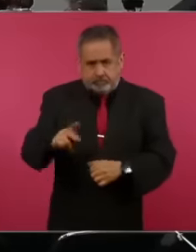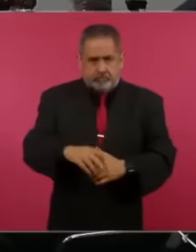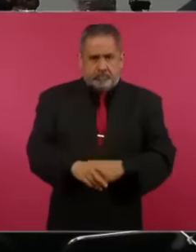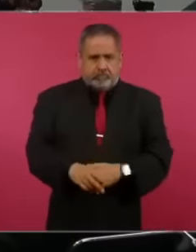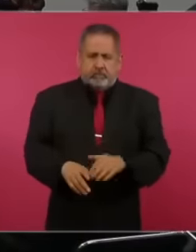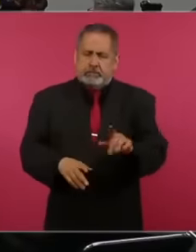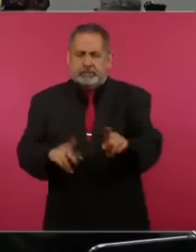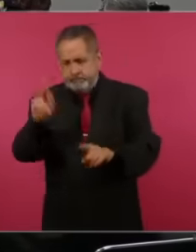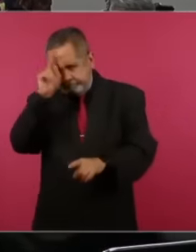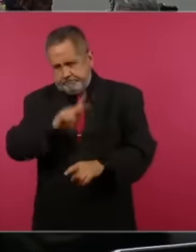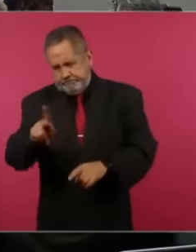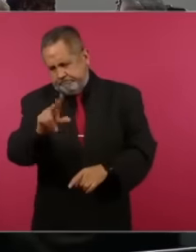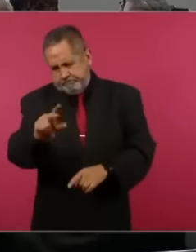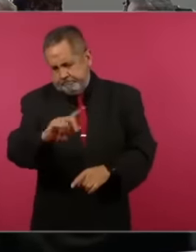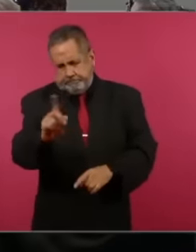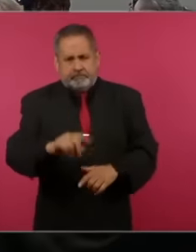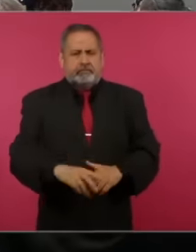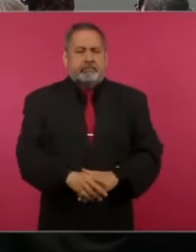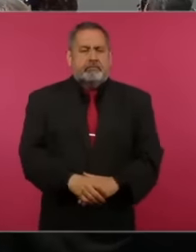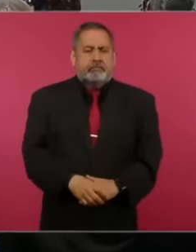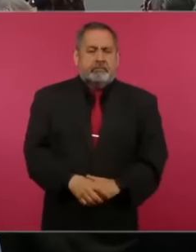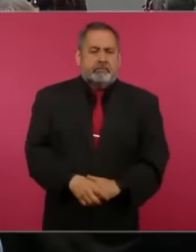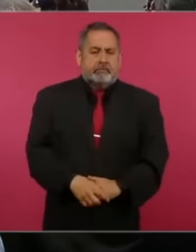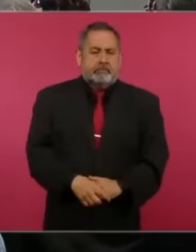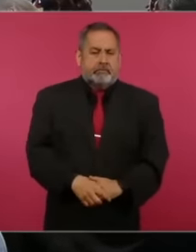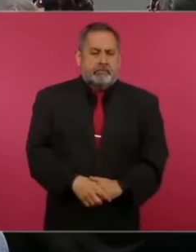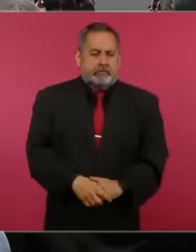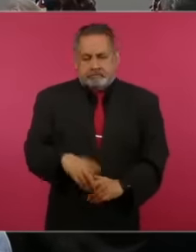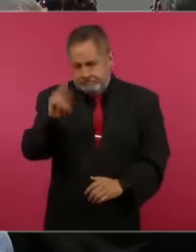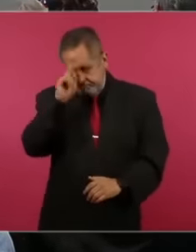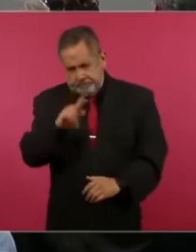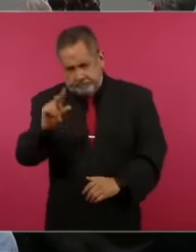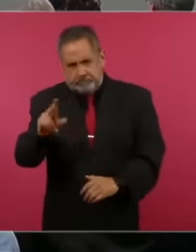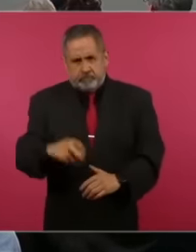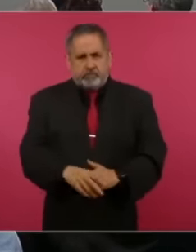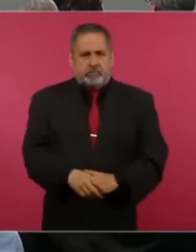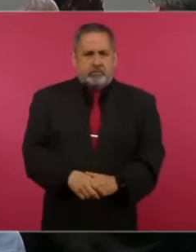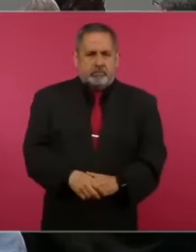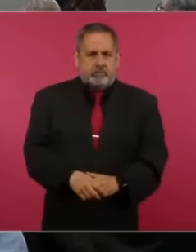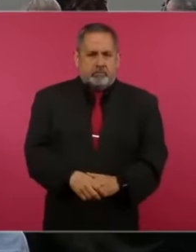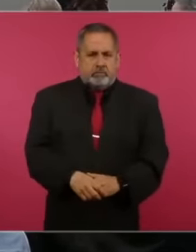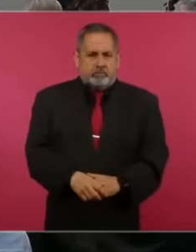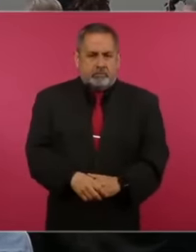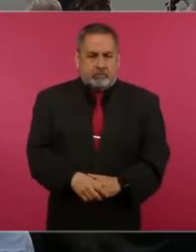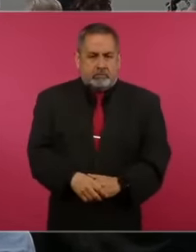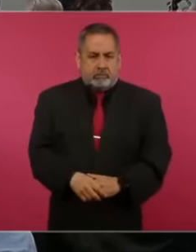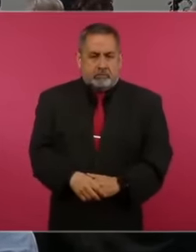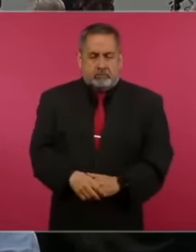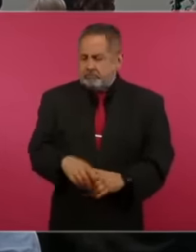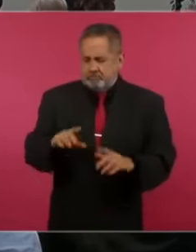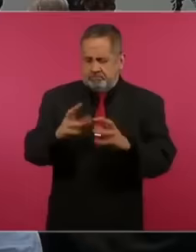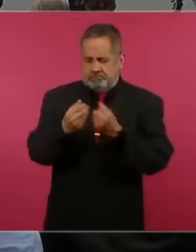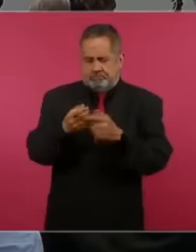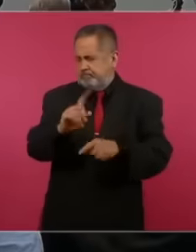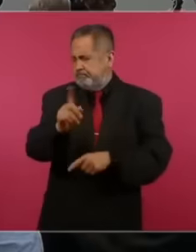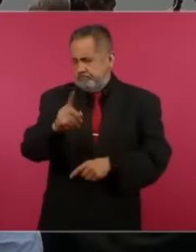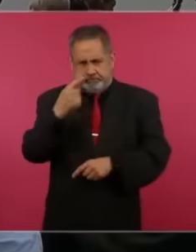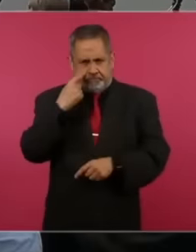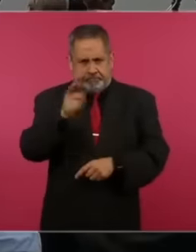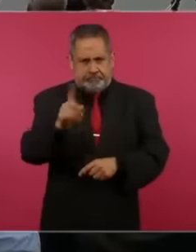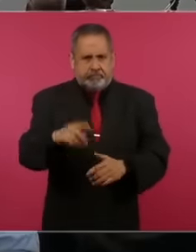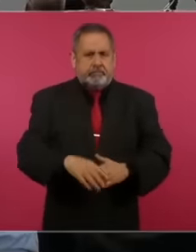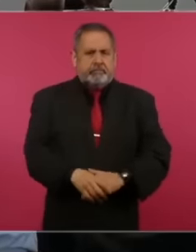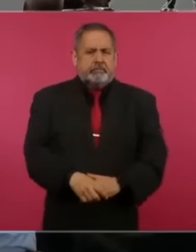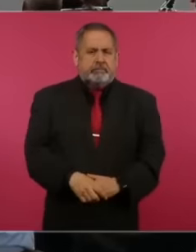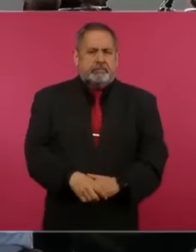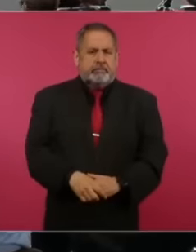no president in total it is worse no no no this is